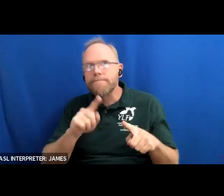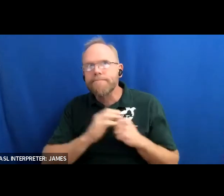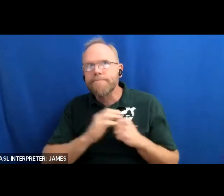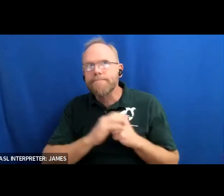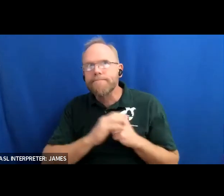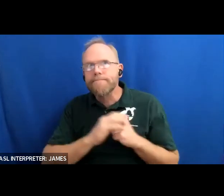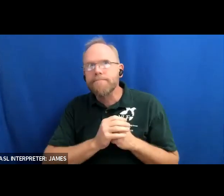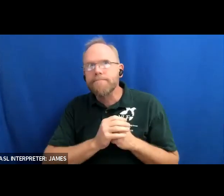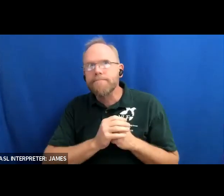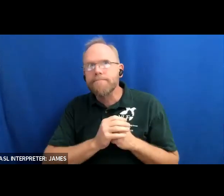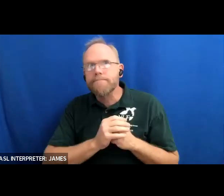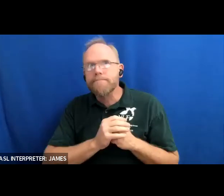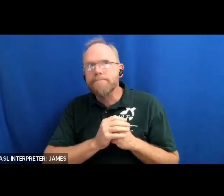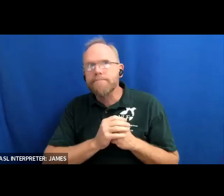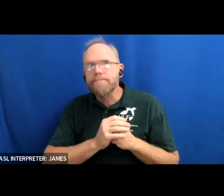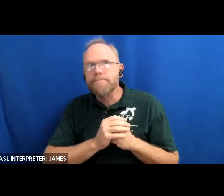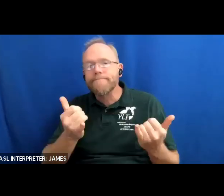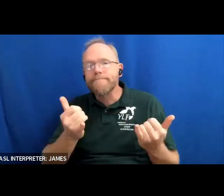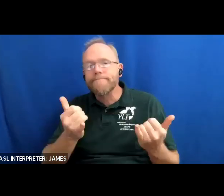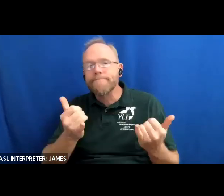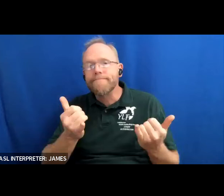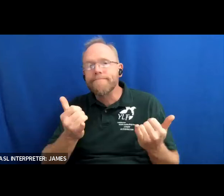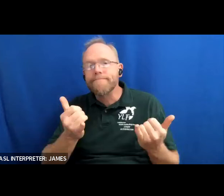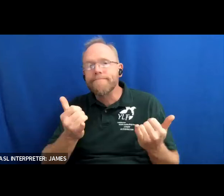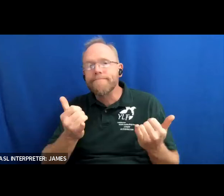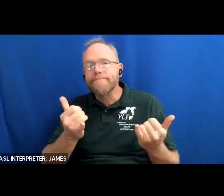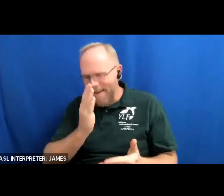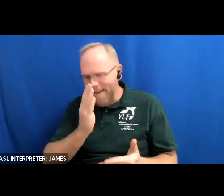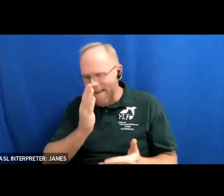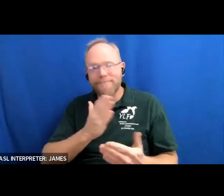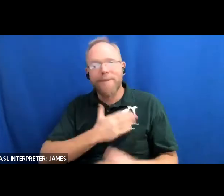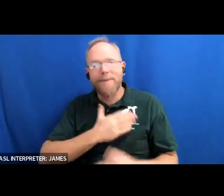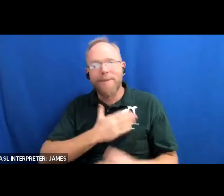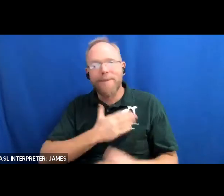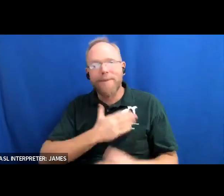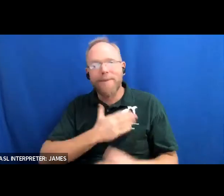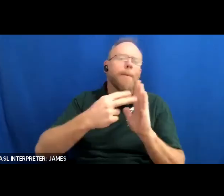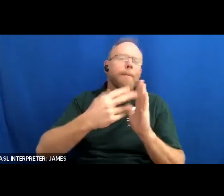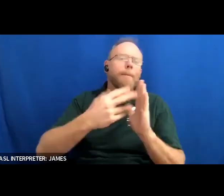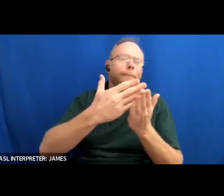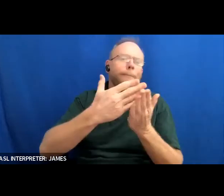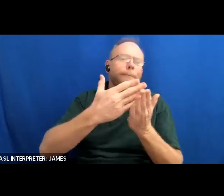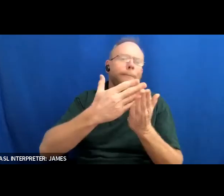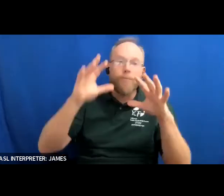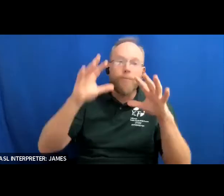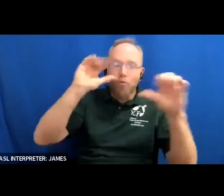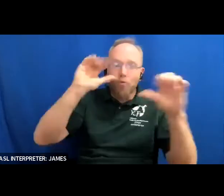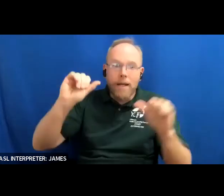and now i would like to end my presentation by reading a portion of president bush's ada signing